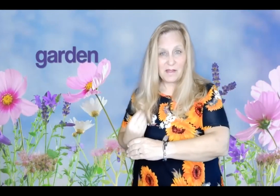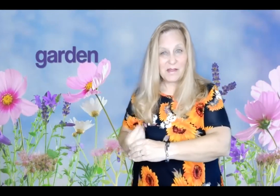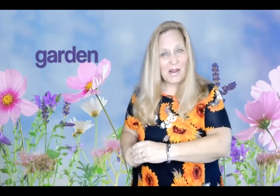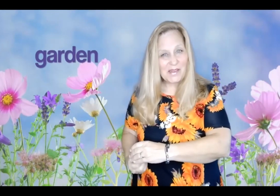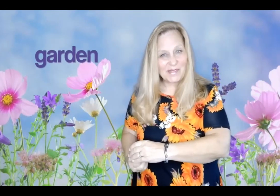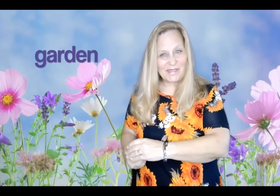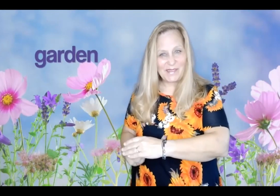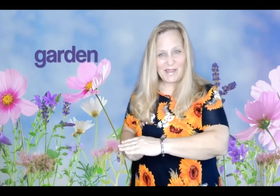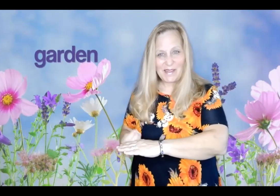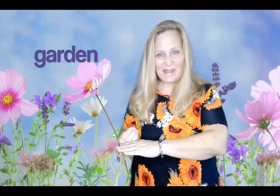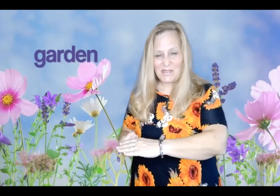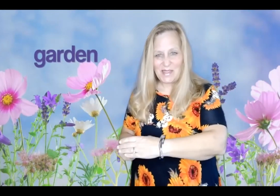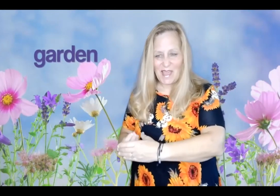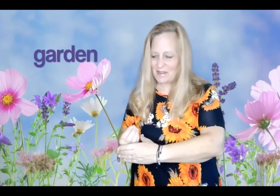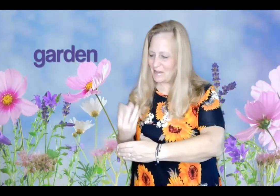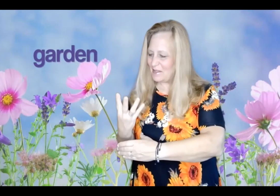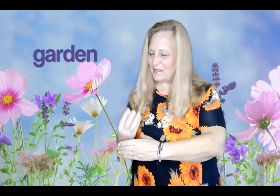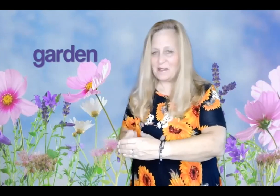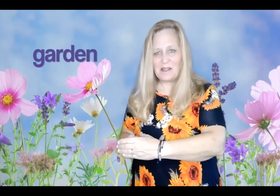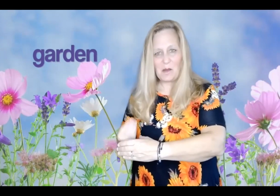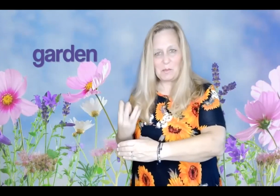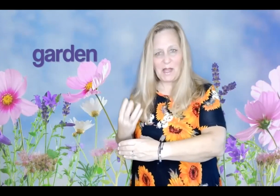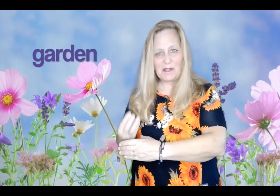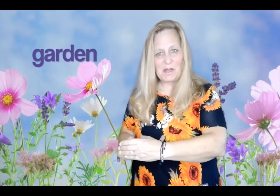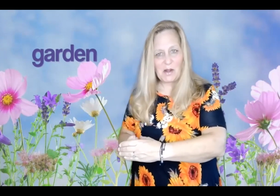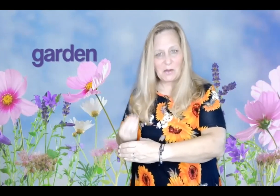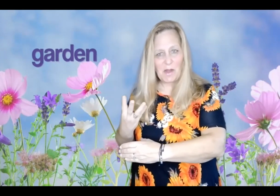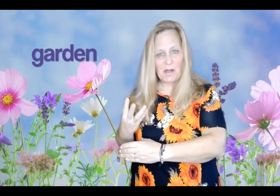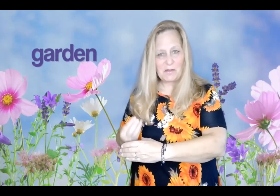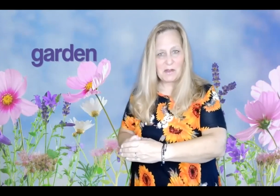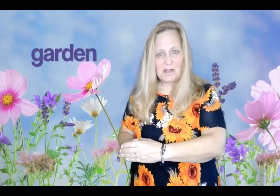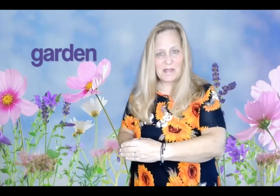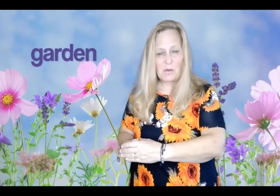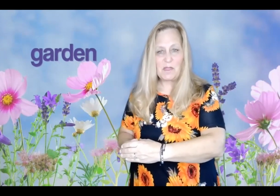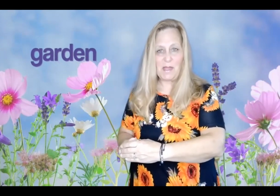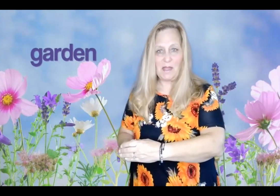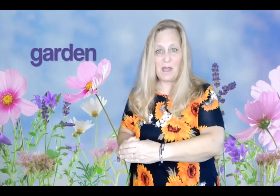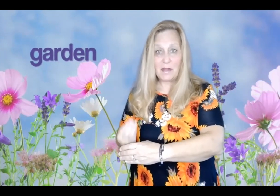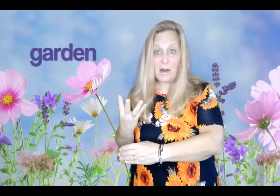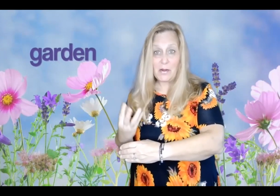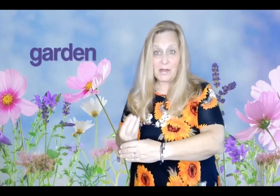Garden. Can you see that plant coming out of the ground. Say it with me garden.